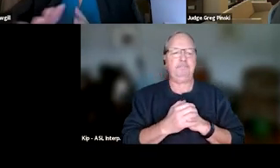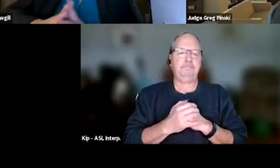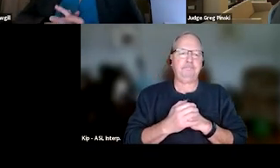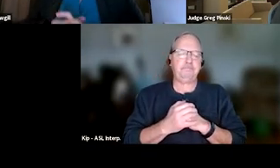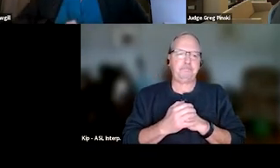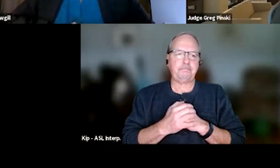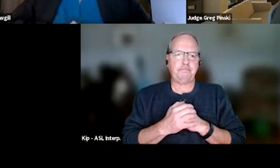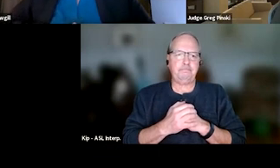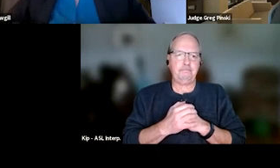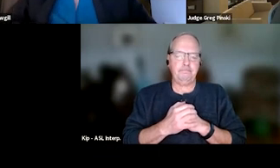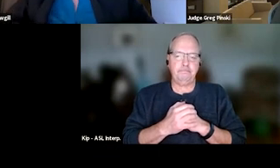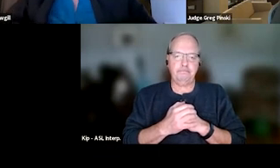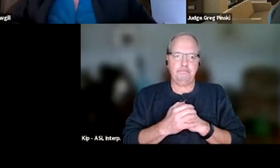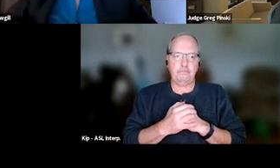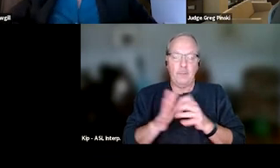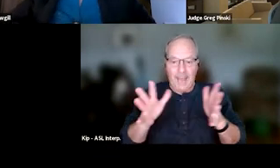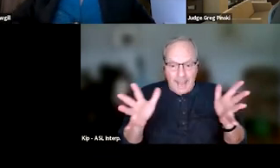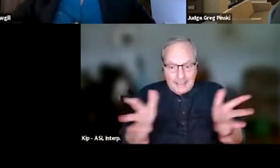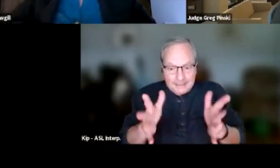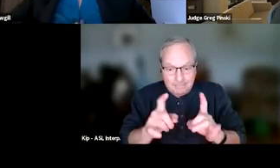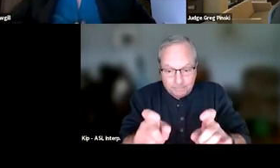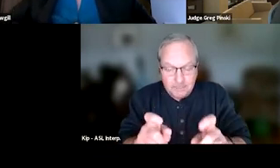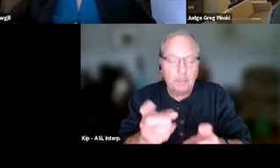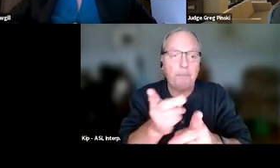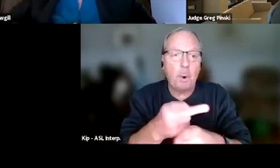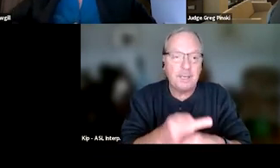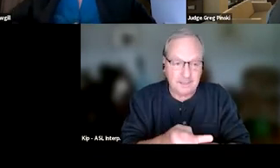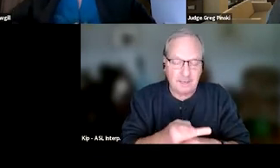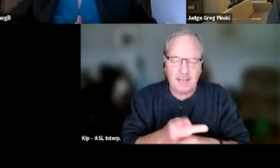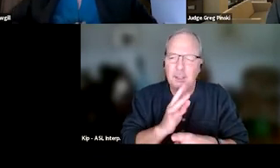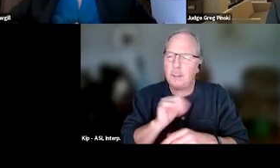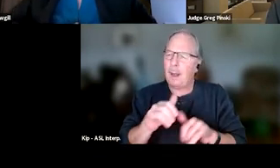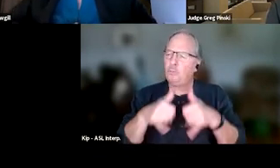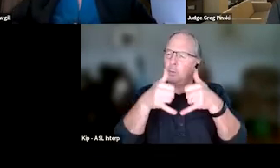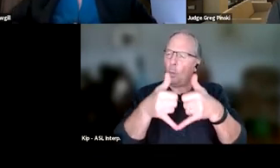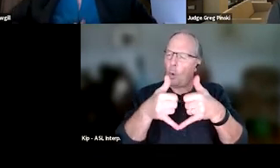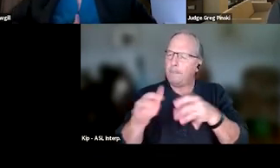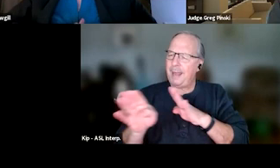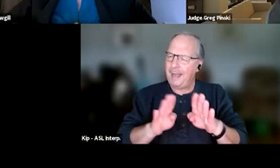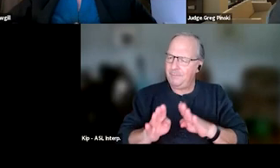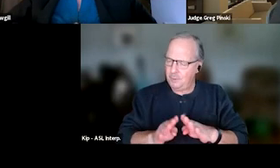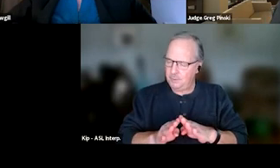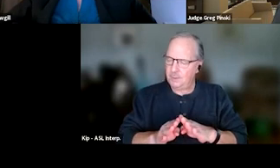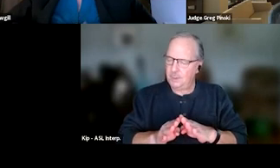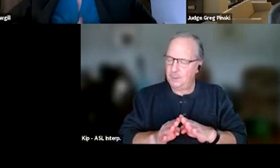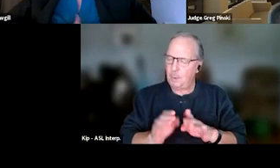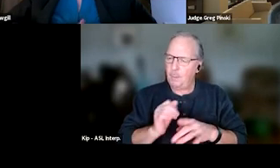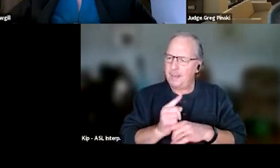And then incentivizing productivity. I know I talked a lot about rewarding behaviors, but we really wanna make sure that we focus on this